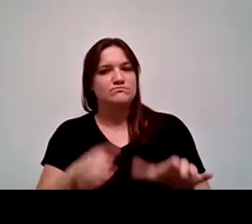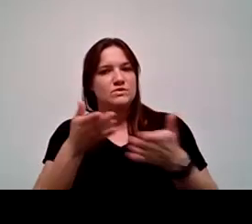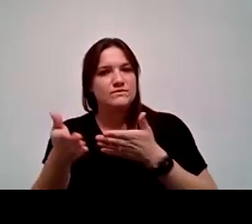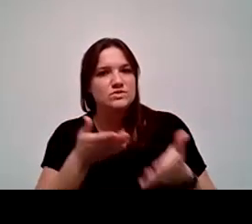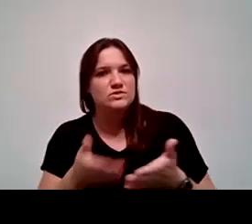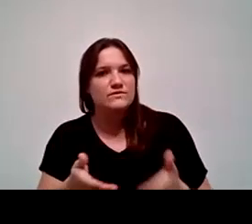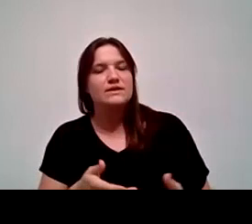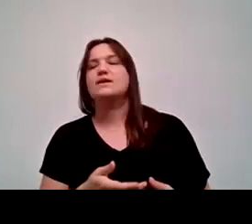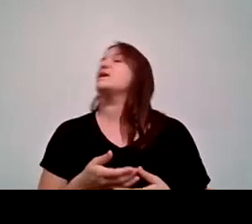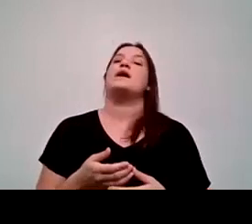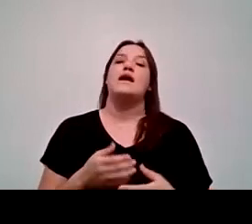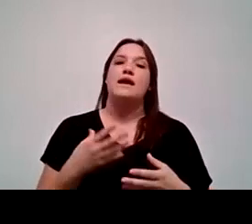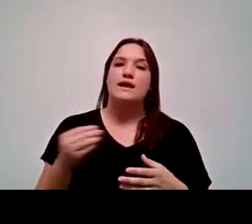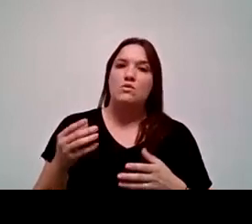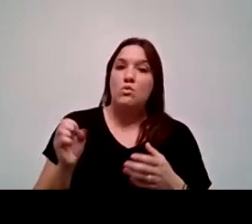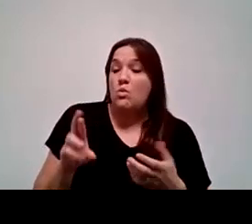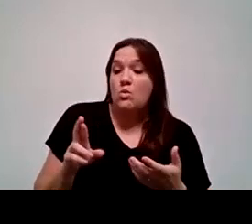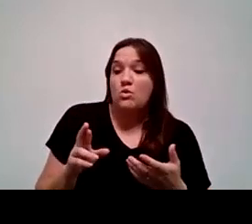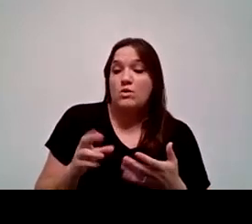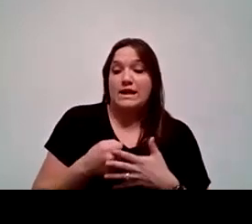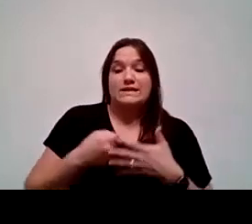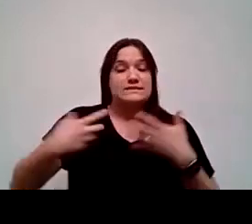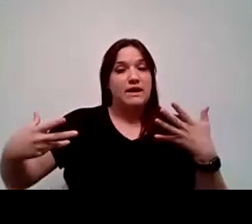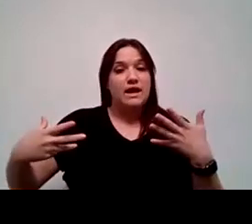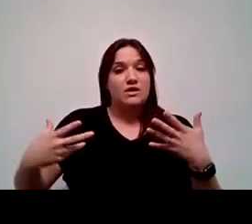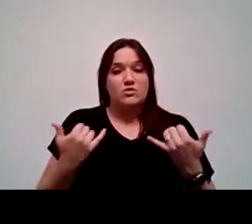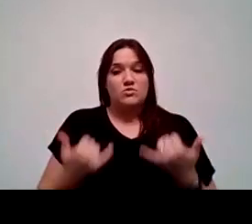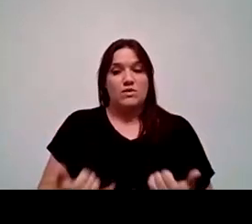and/or expand upon current efforts in the future.